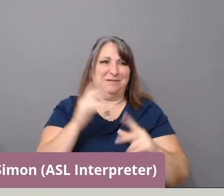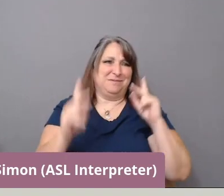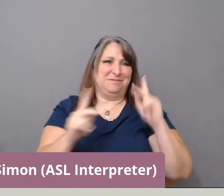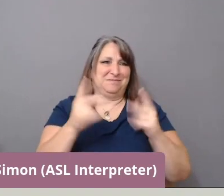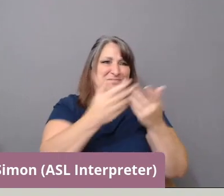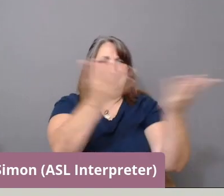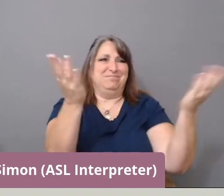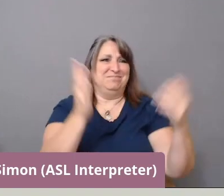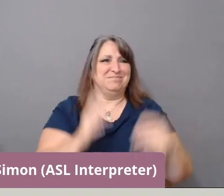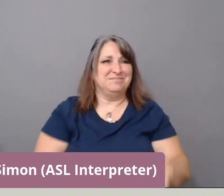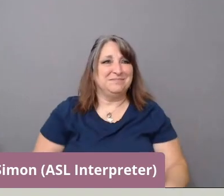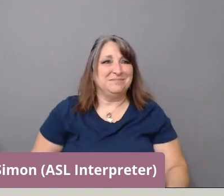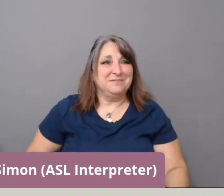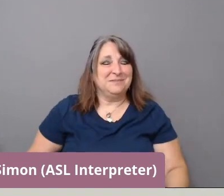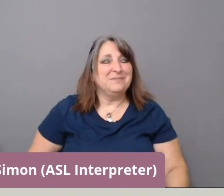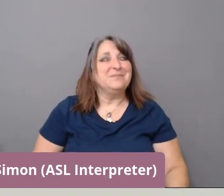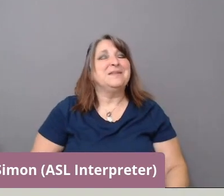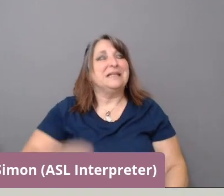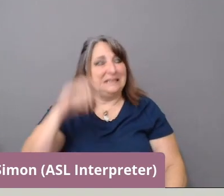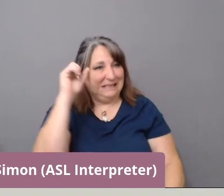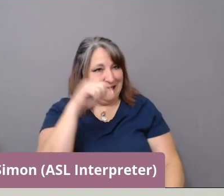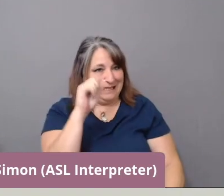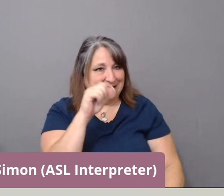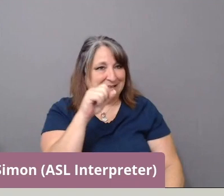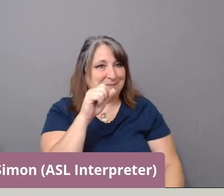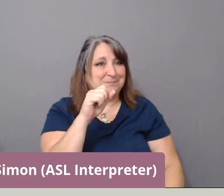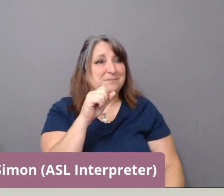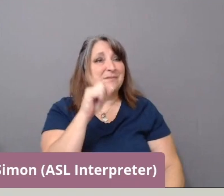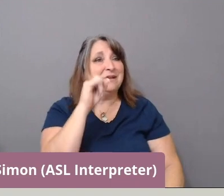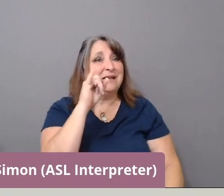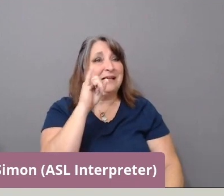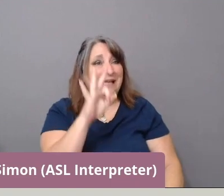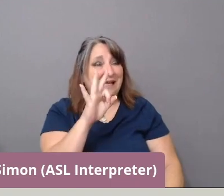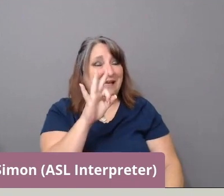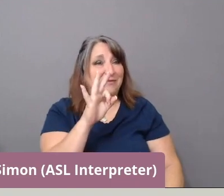Yes. I think if we're buying one of four movie tickets